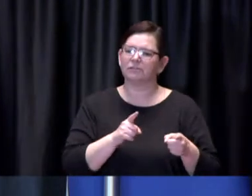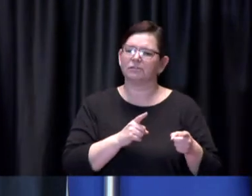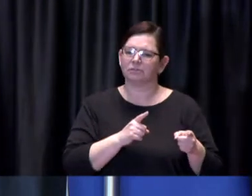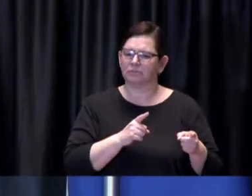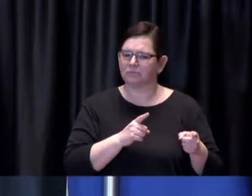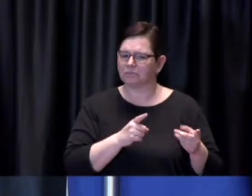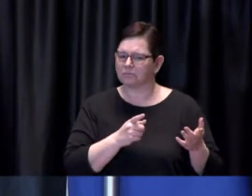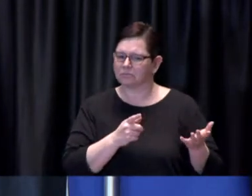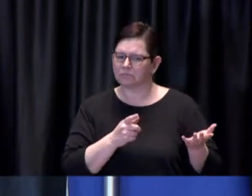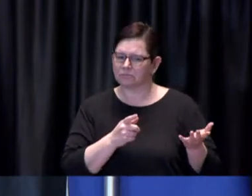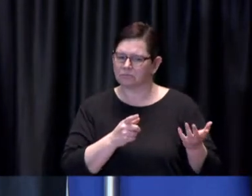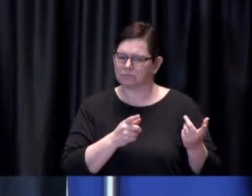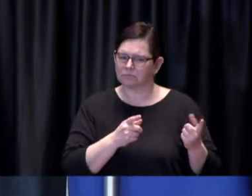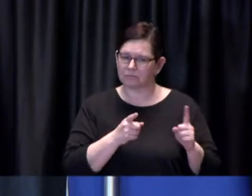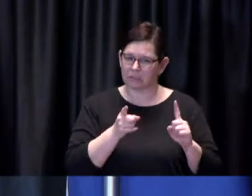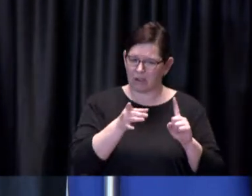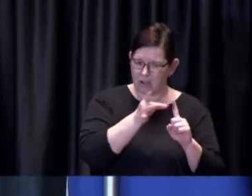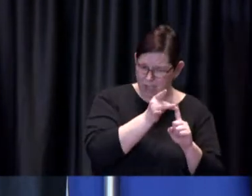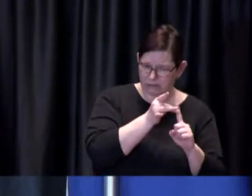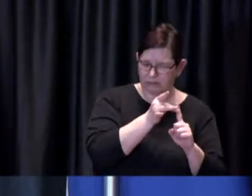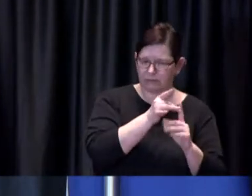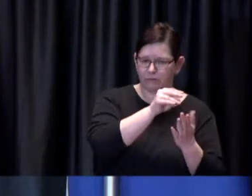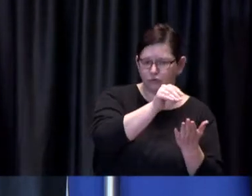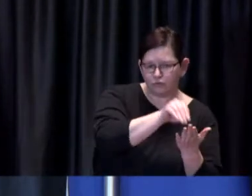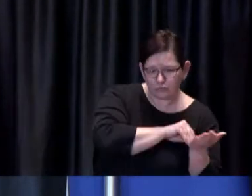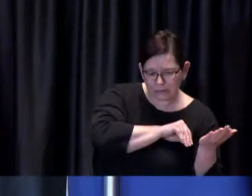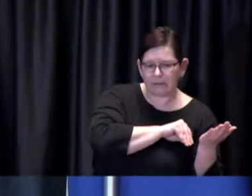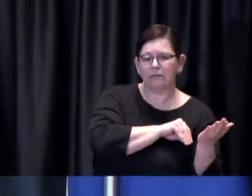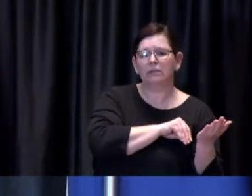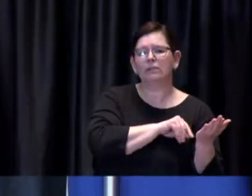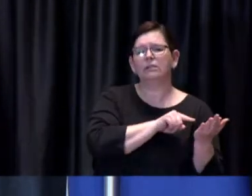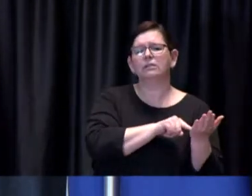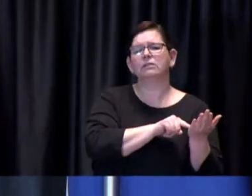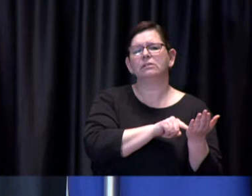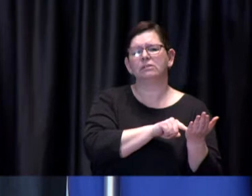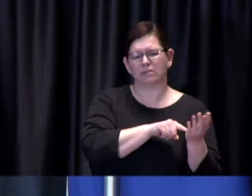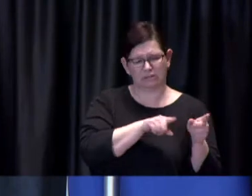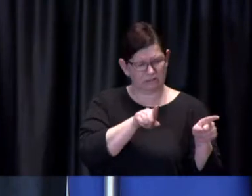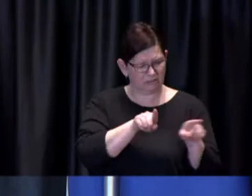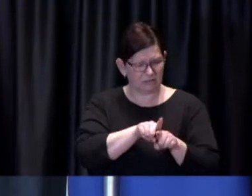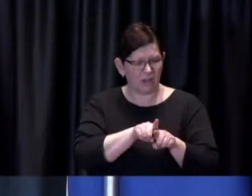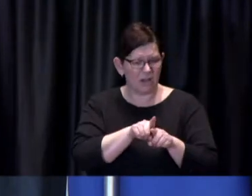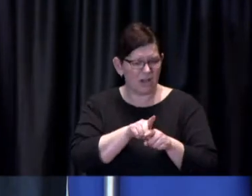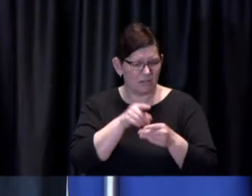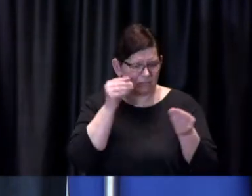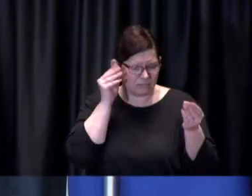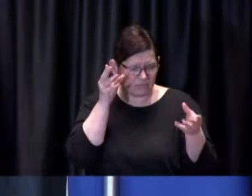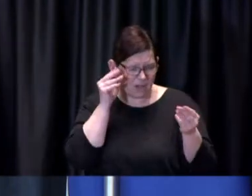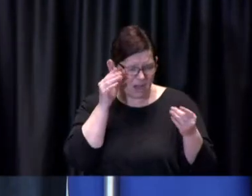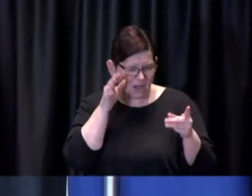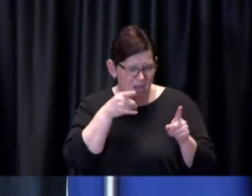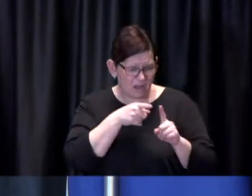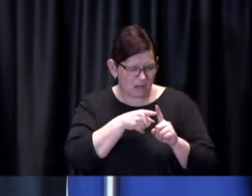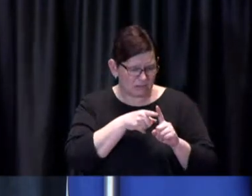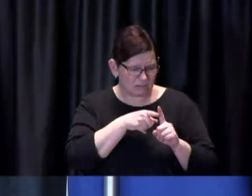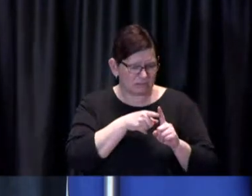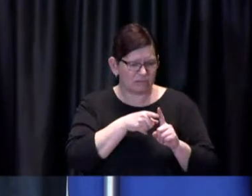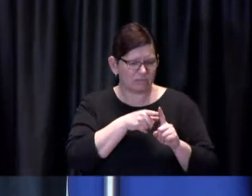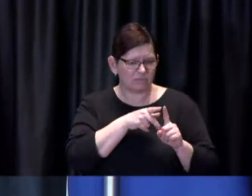How will you be tracking and using that same data for vaccinations specifically and will you be mapping neighbourhoods and communities